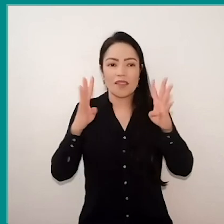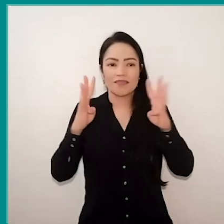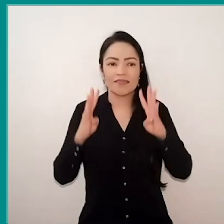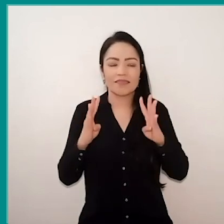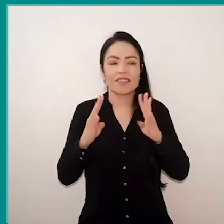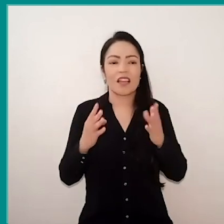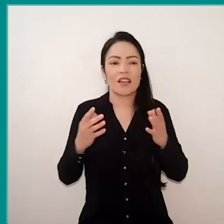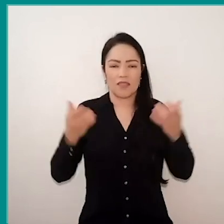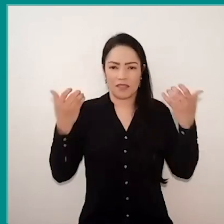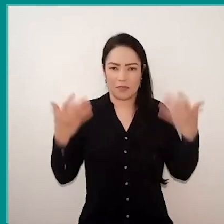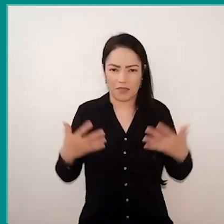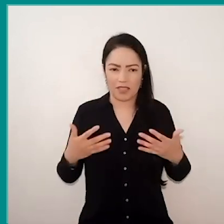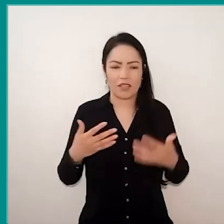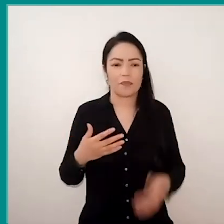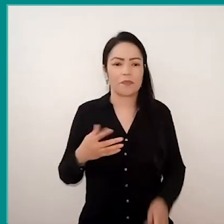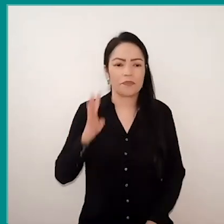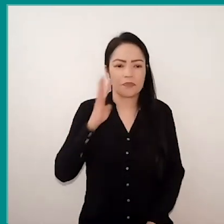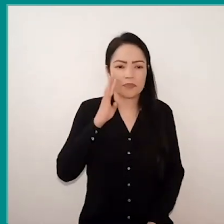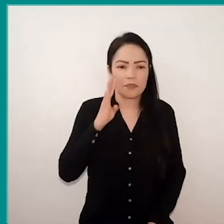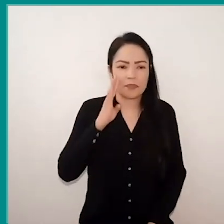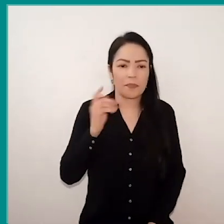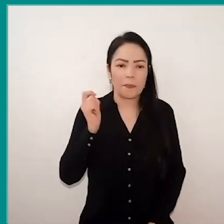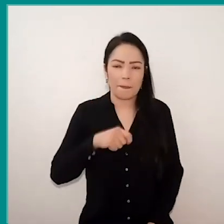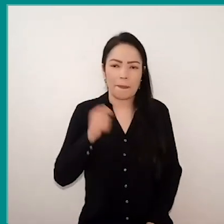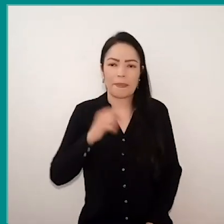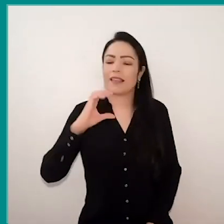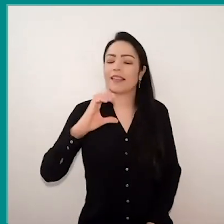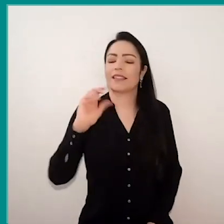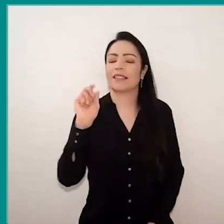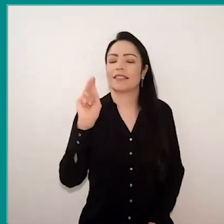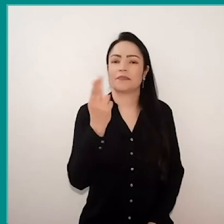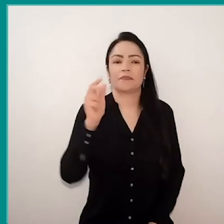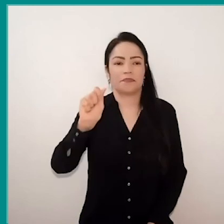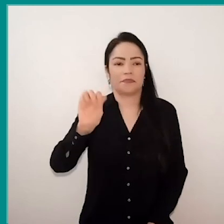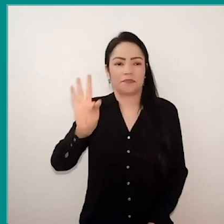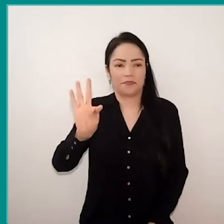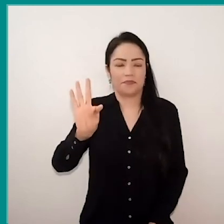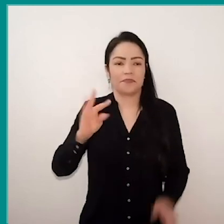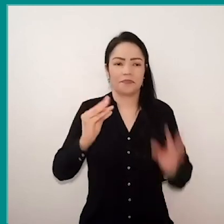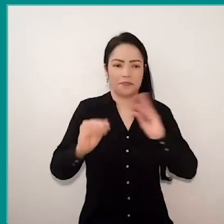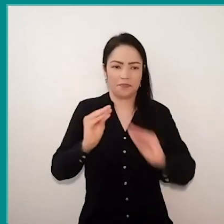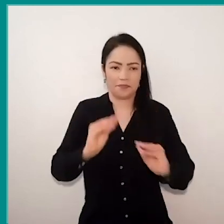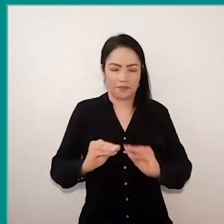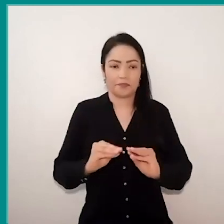a beautiful observation that we received now through the chat, and I'll bring it too some questions for you,